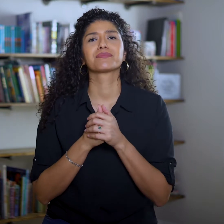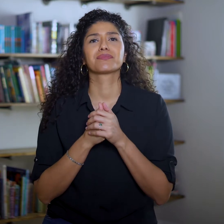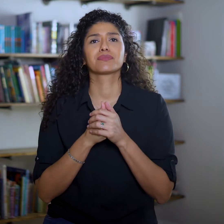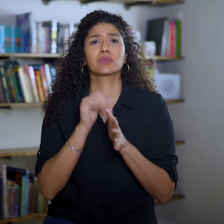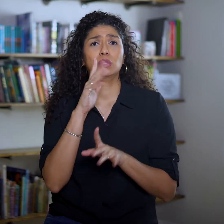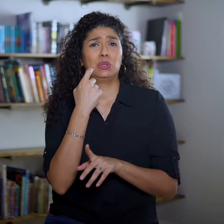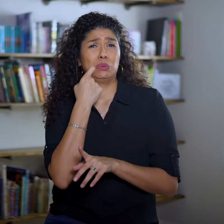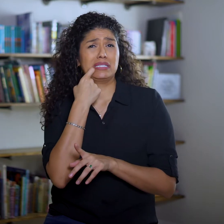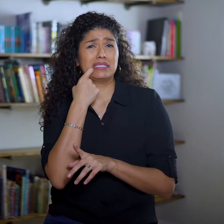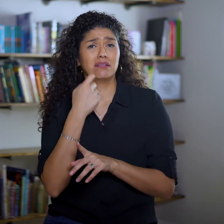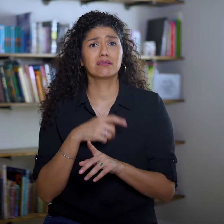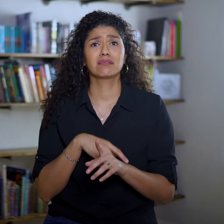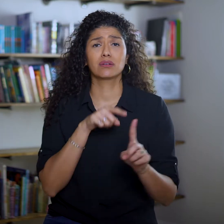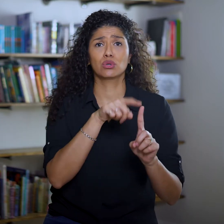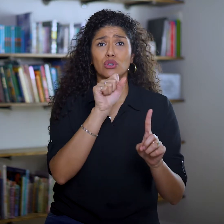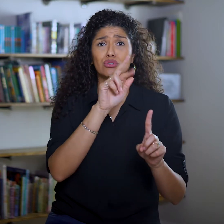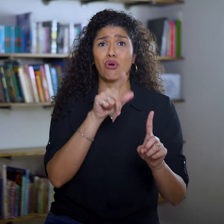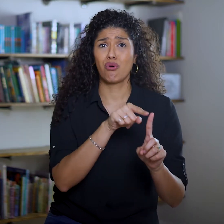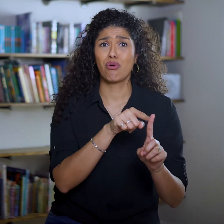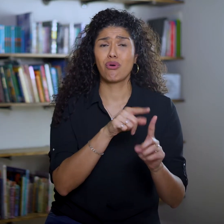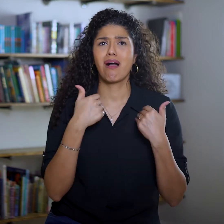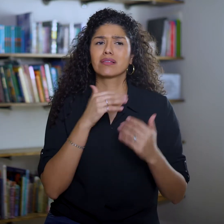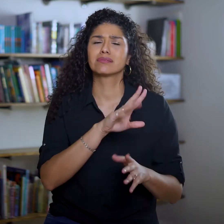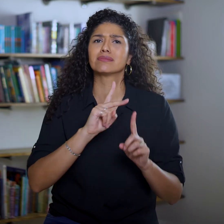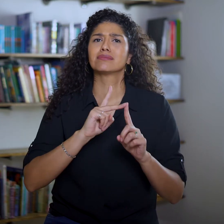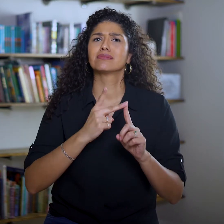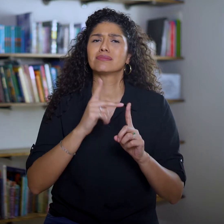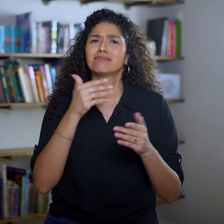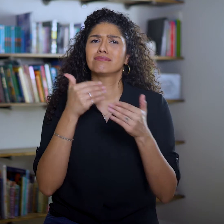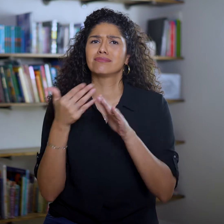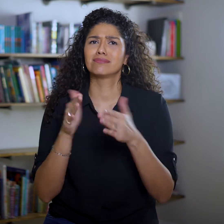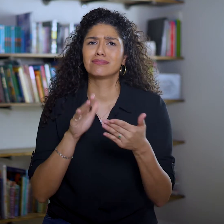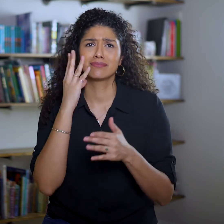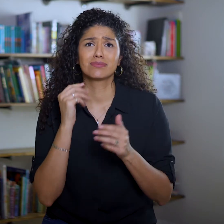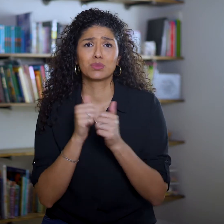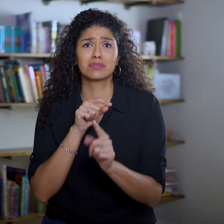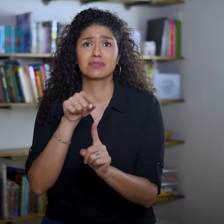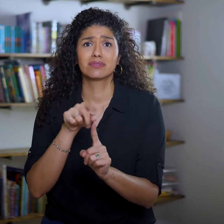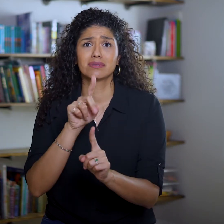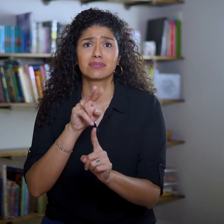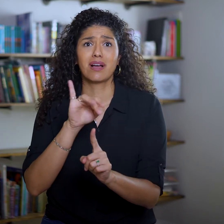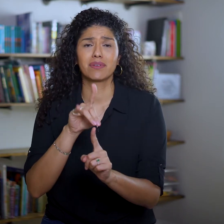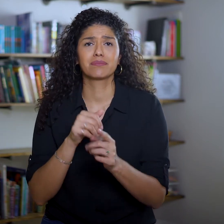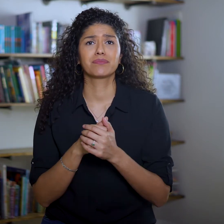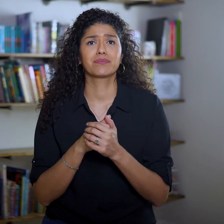Not long ago, Saul had his second near-death experience with David.